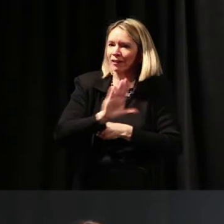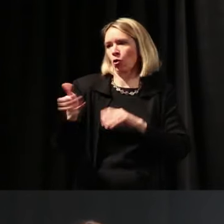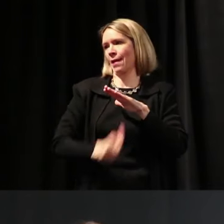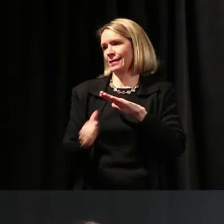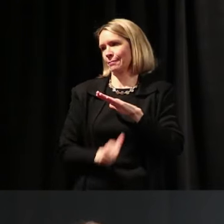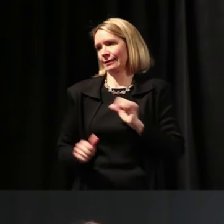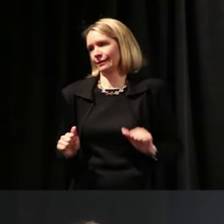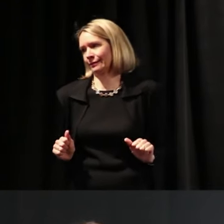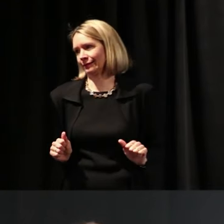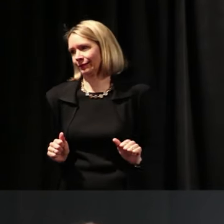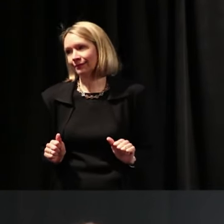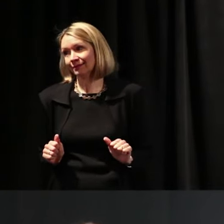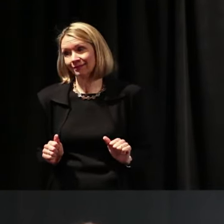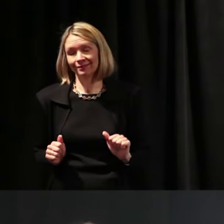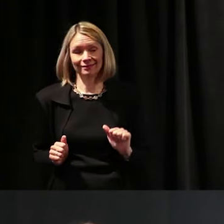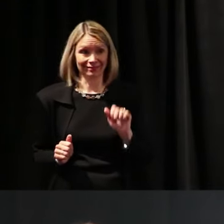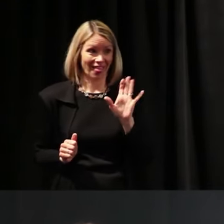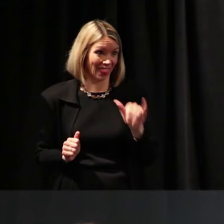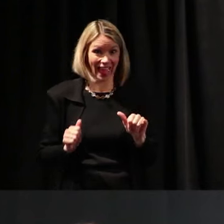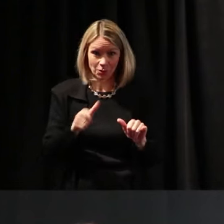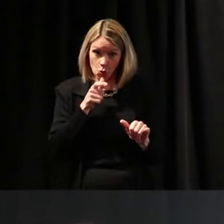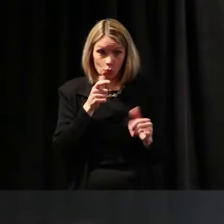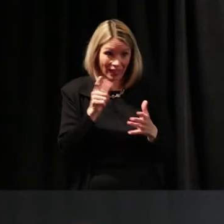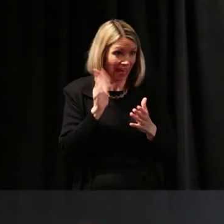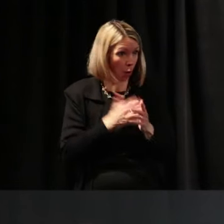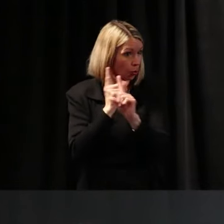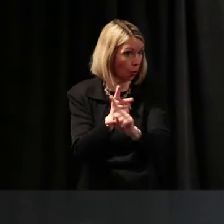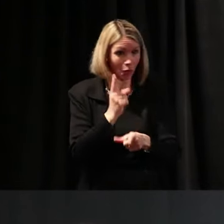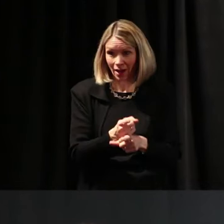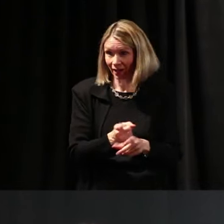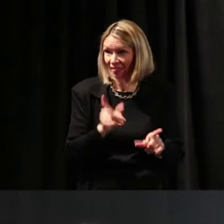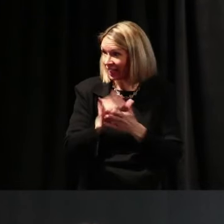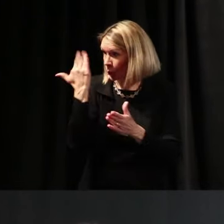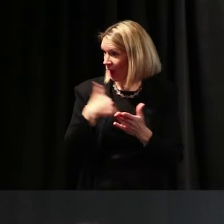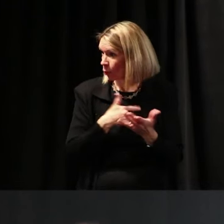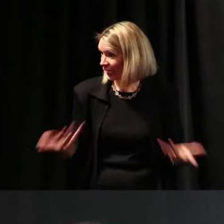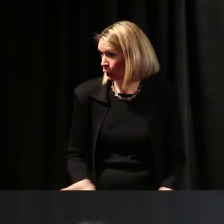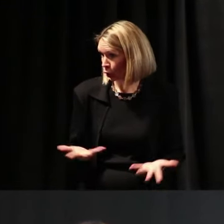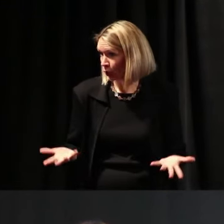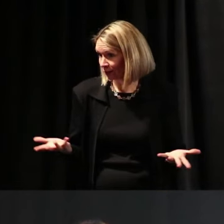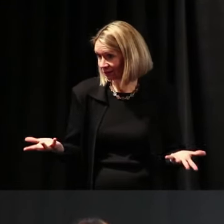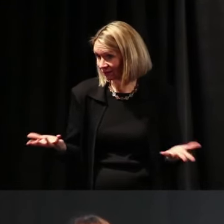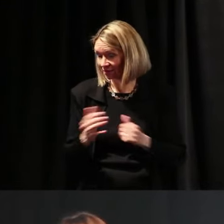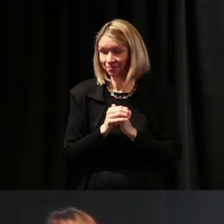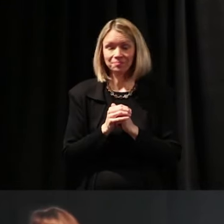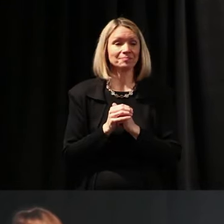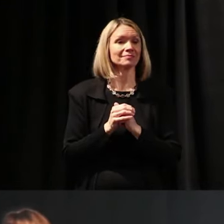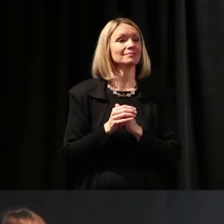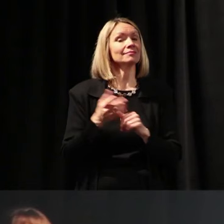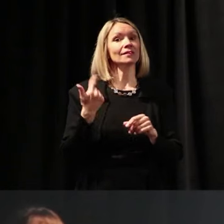Yea, that's what we want to do. That's why we're here. So, we have professionals